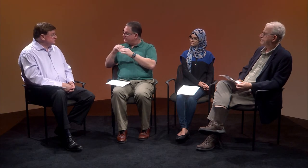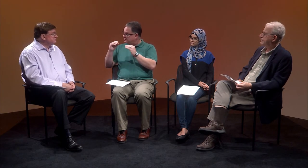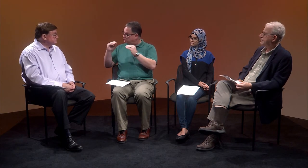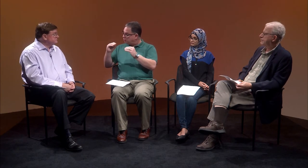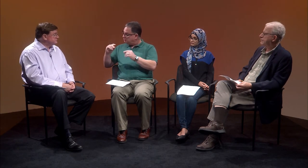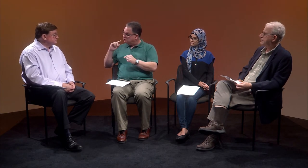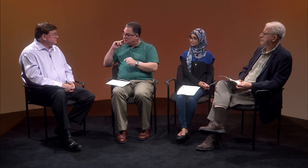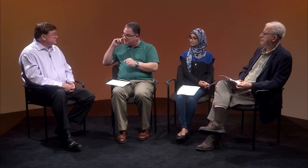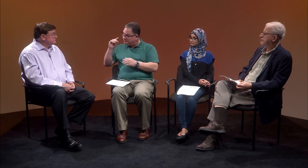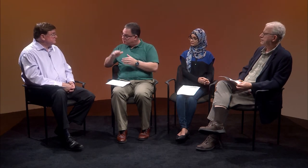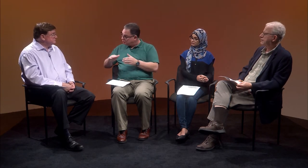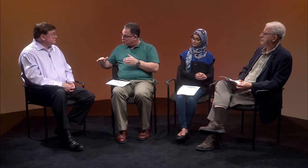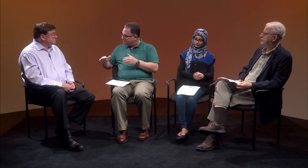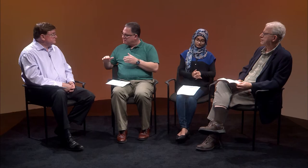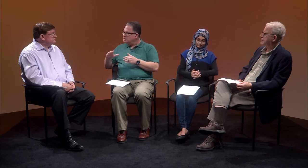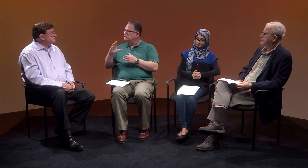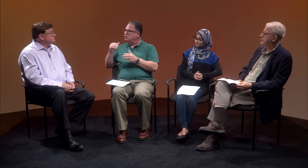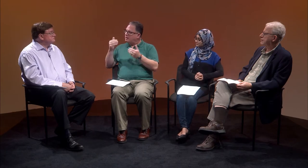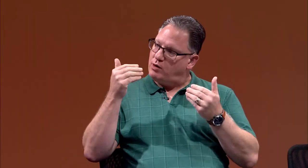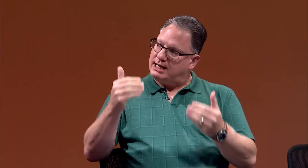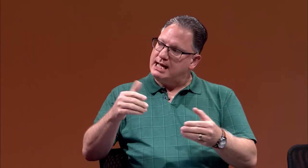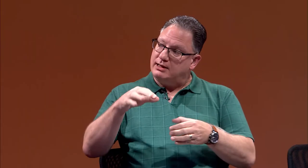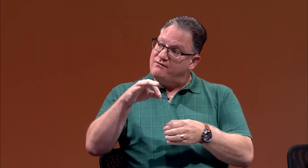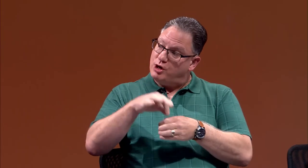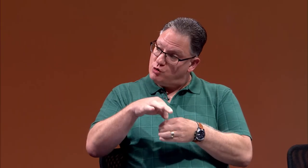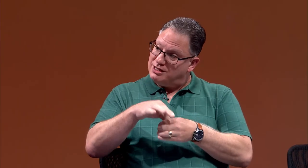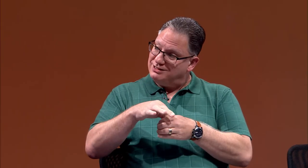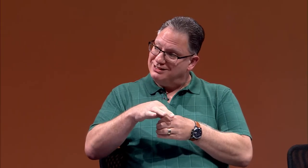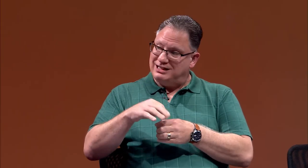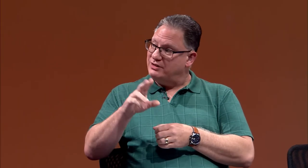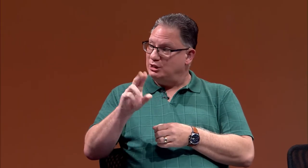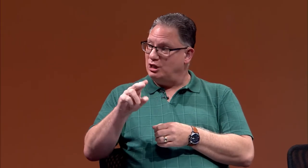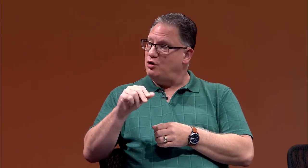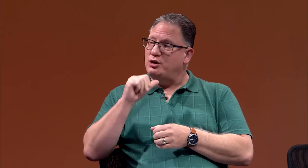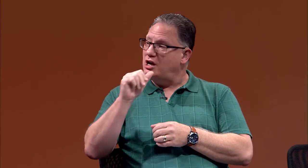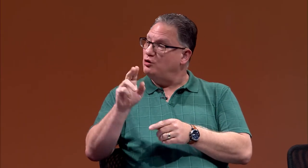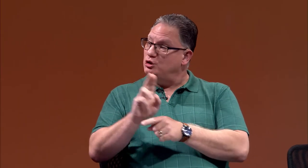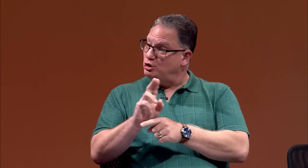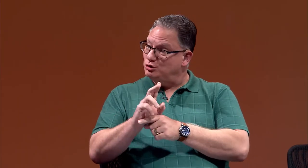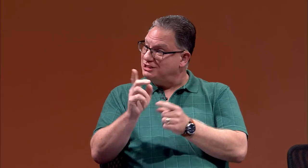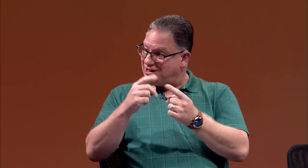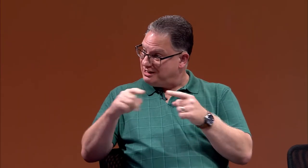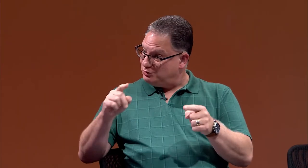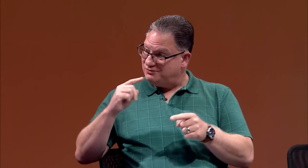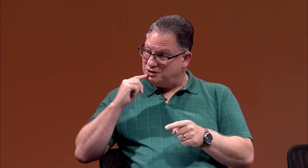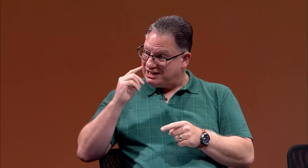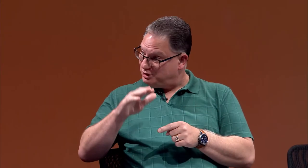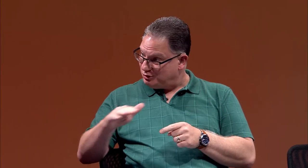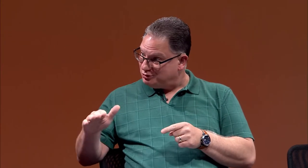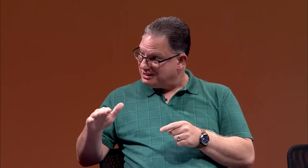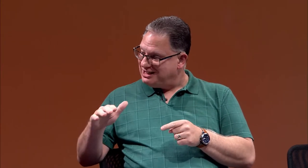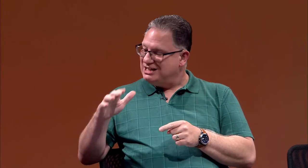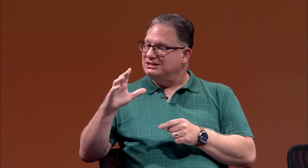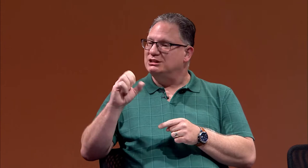in the instruction of deaf children. So they went ahead and voted that no, they're not going to use sign language for deaf children.